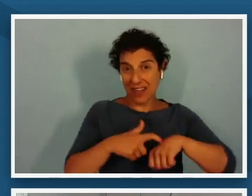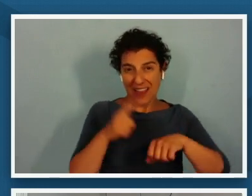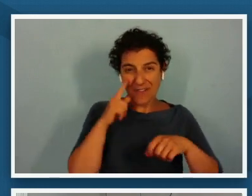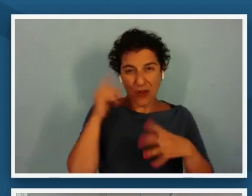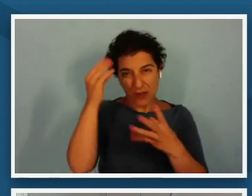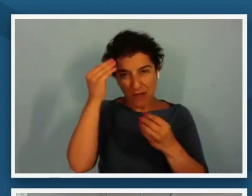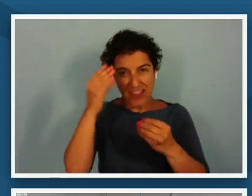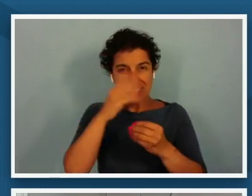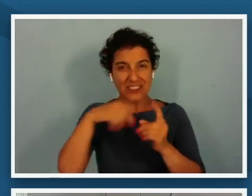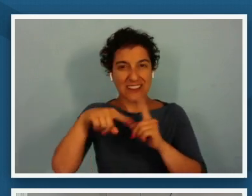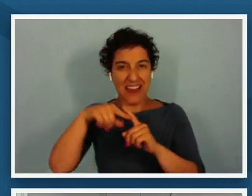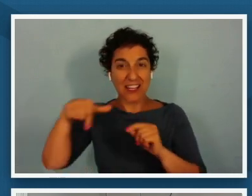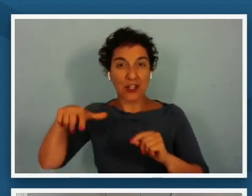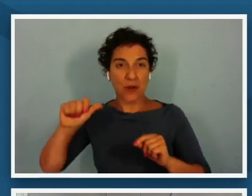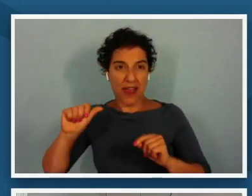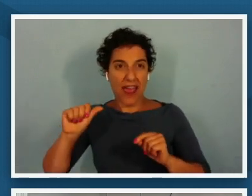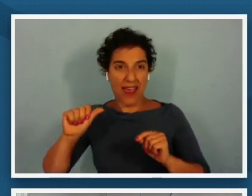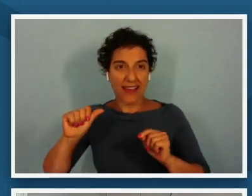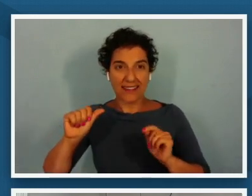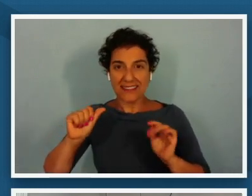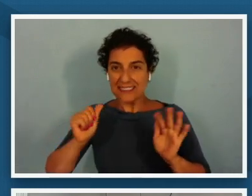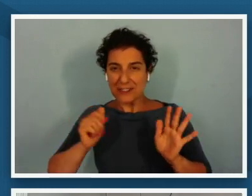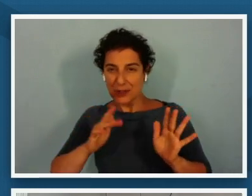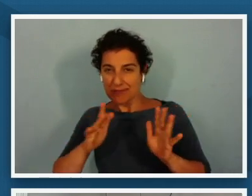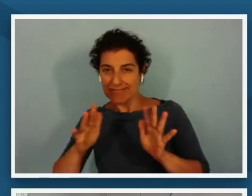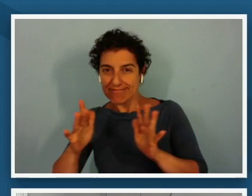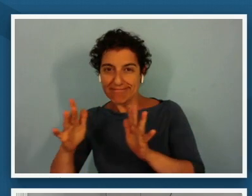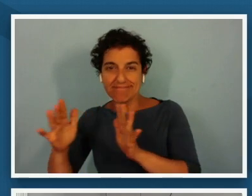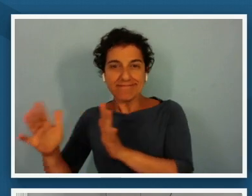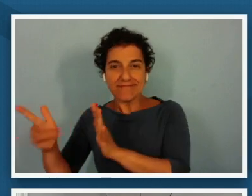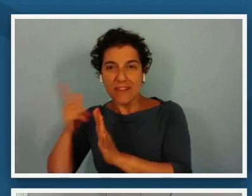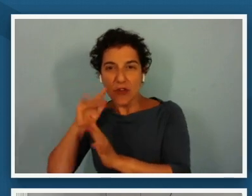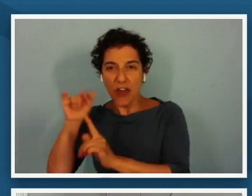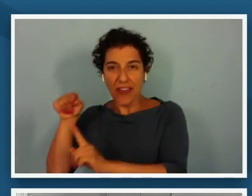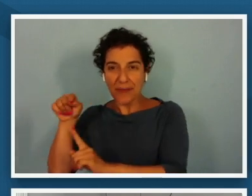where i'm kind of hurdling us forward